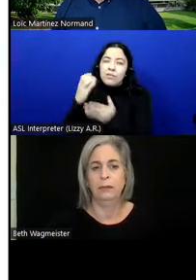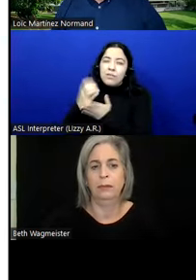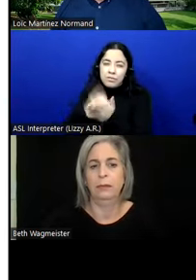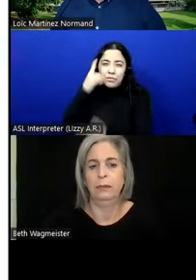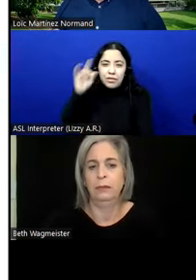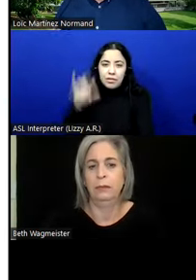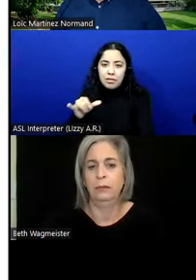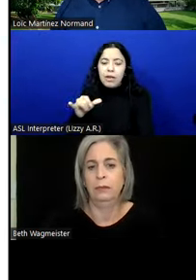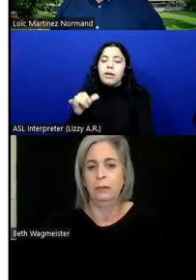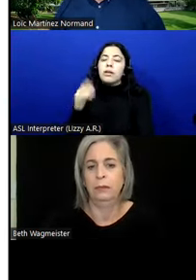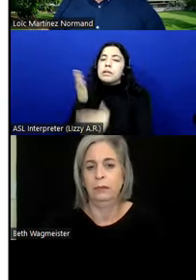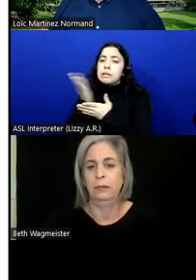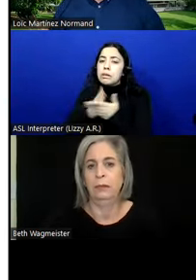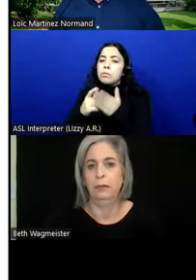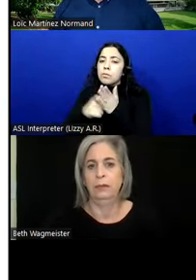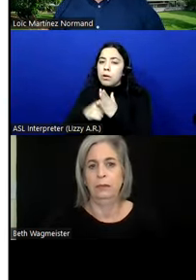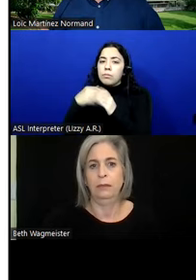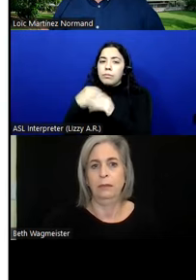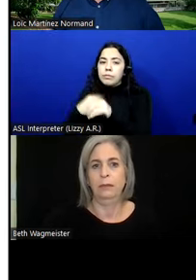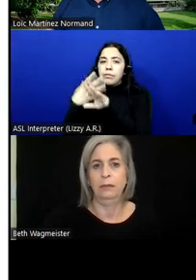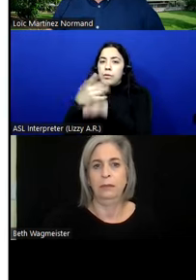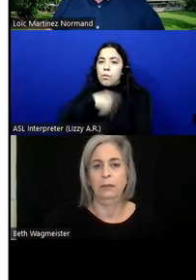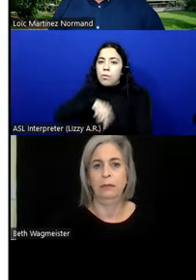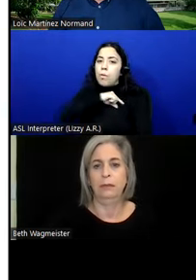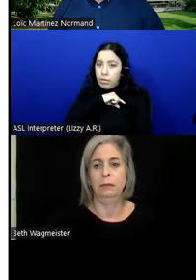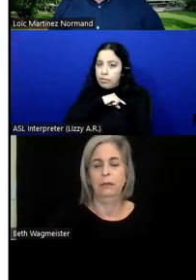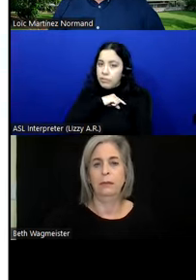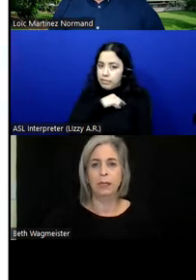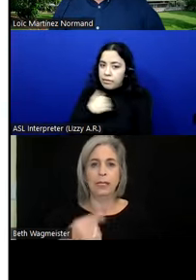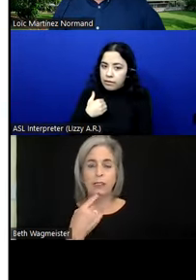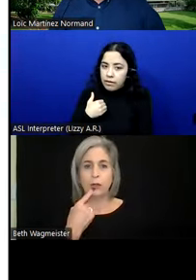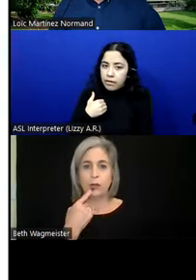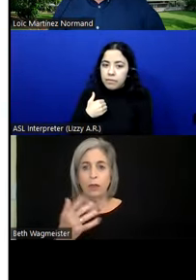video quality. This, again, as I told you with the audio bandwidth with speech which is